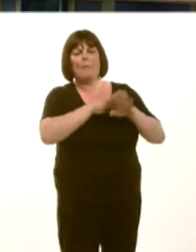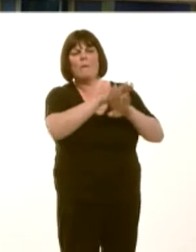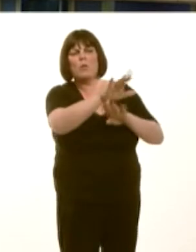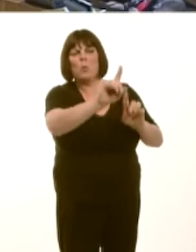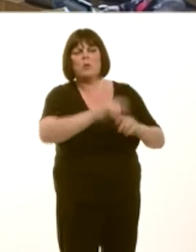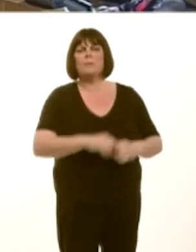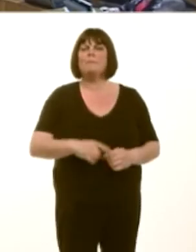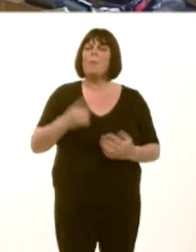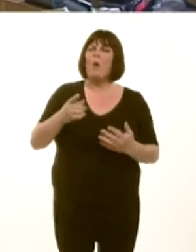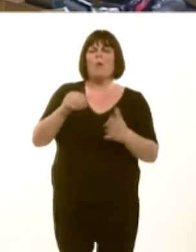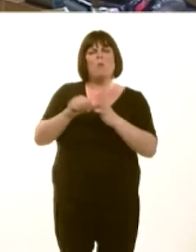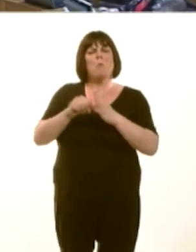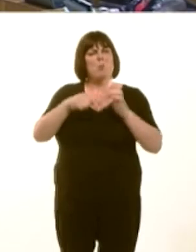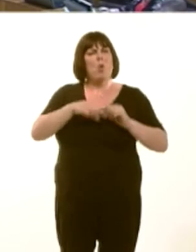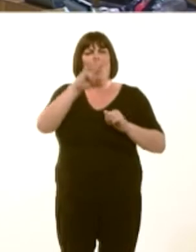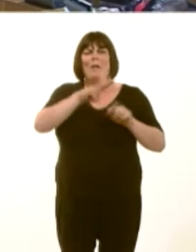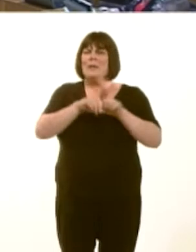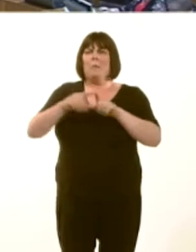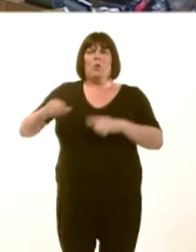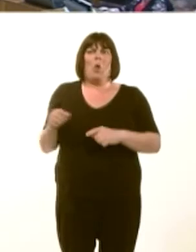more so in Scotland, and that is the issue of legacy opencast mining.